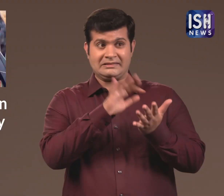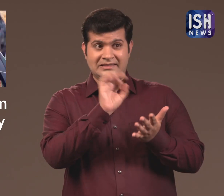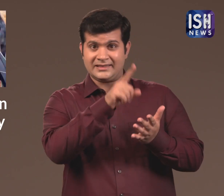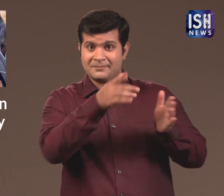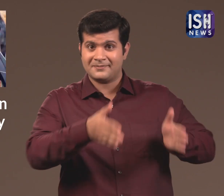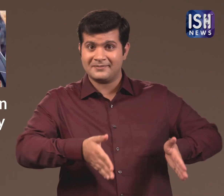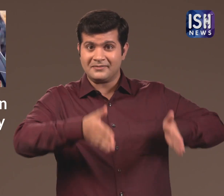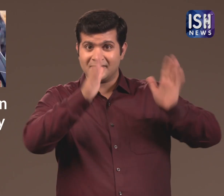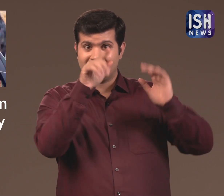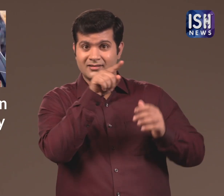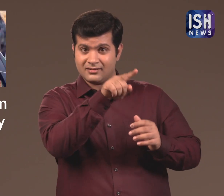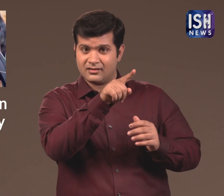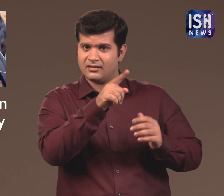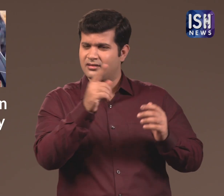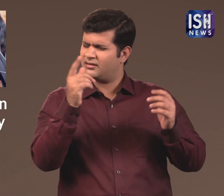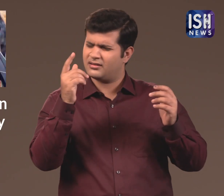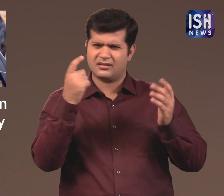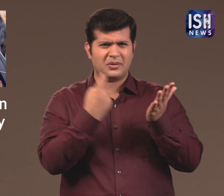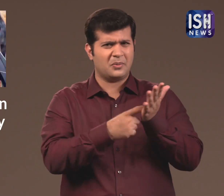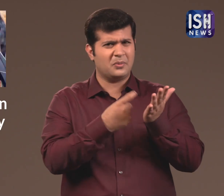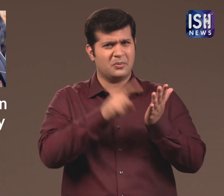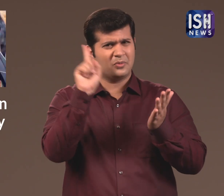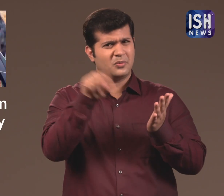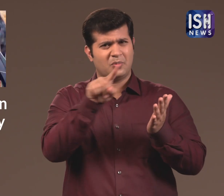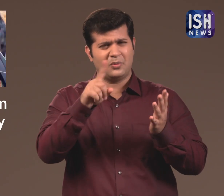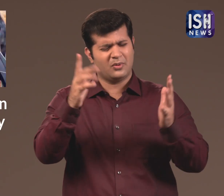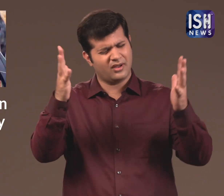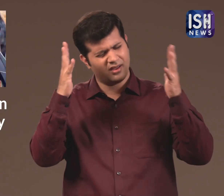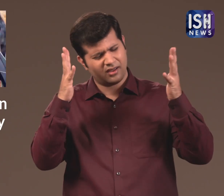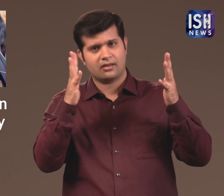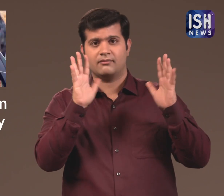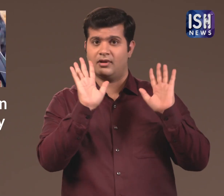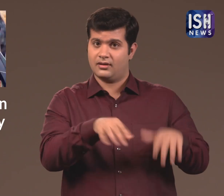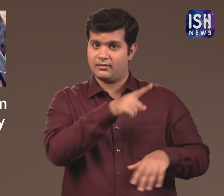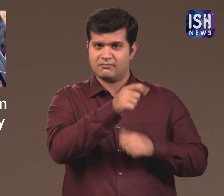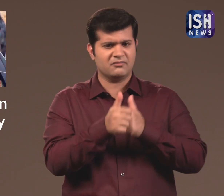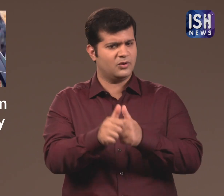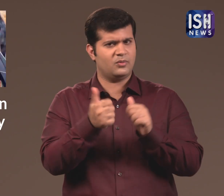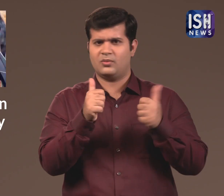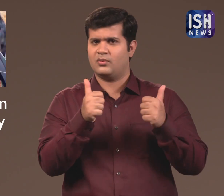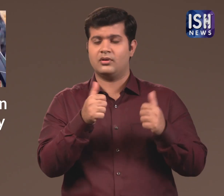The building broke several rules. They did not follow any rules.